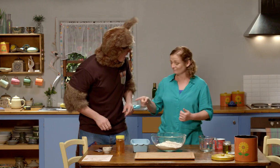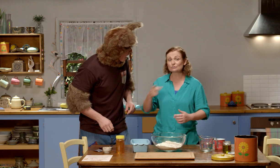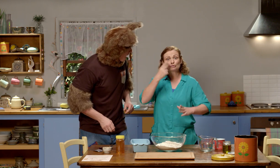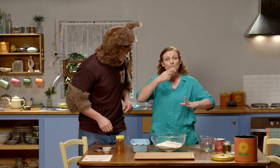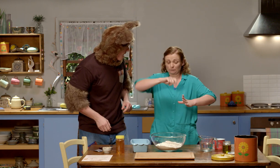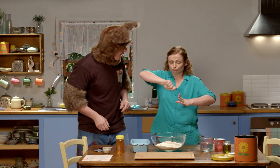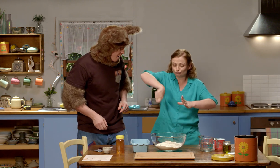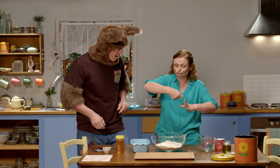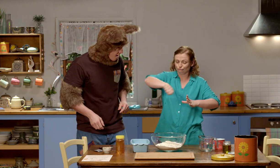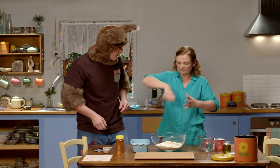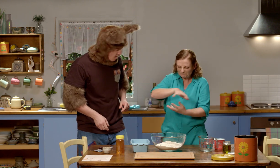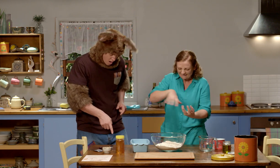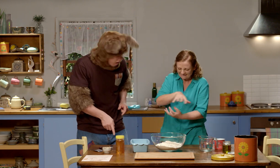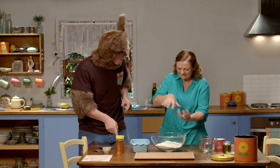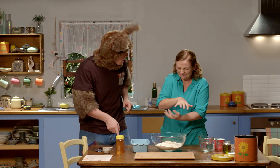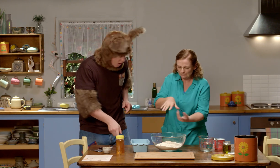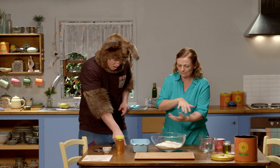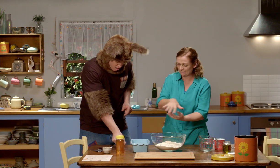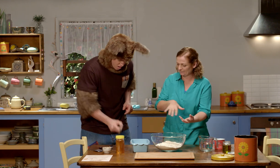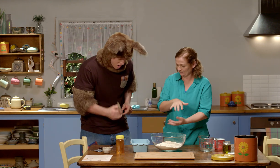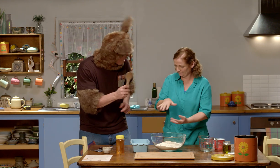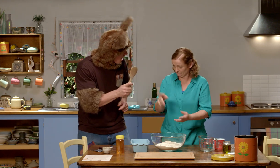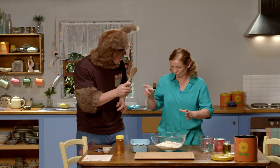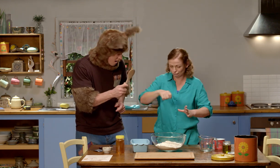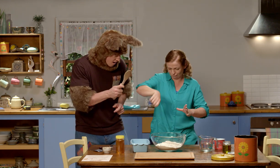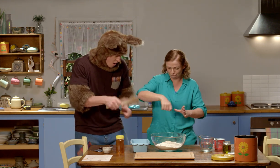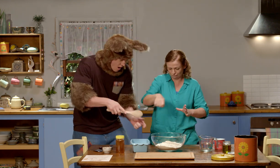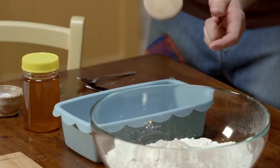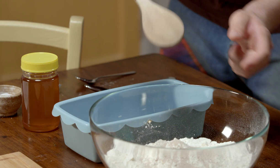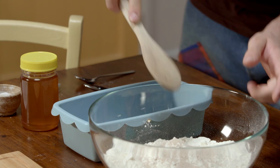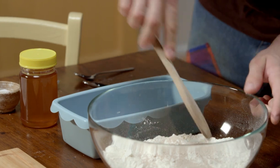Great, now can you please stir it all together using that spoon?